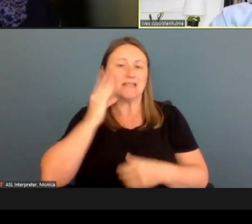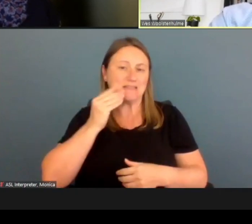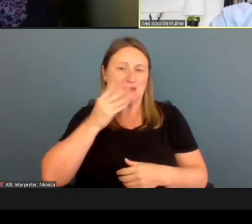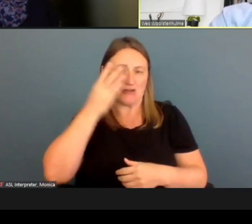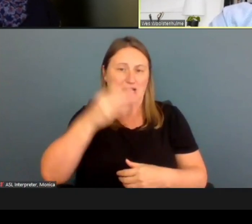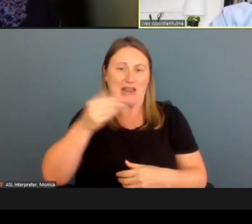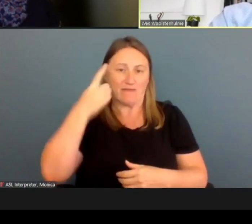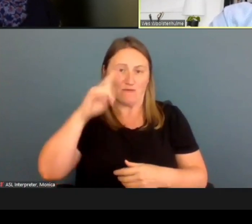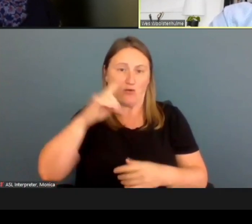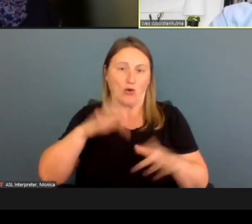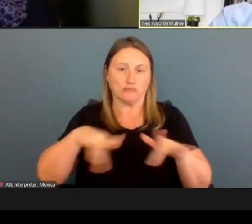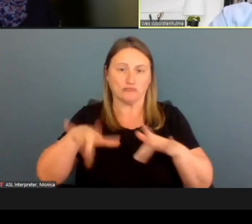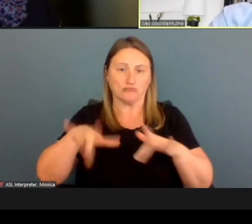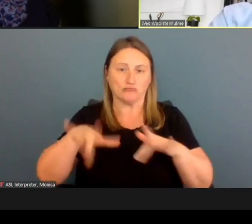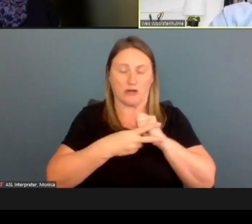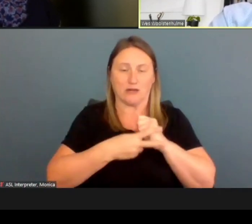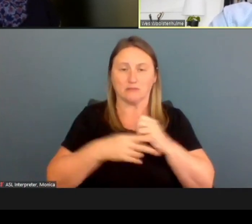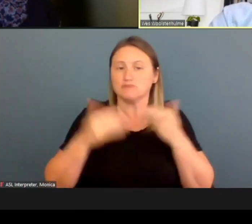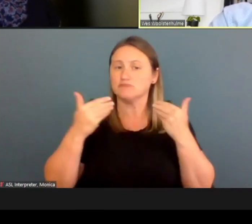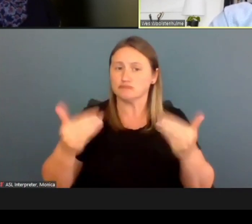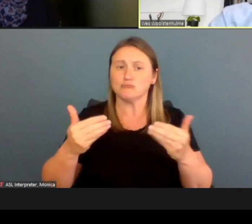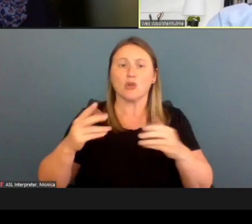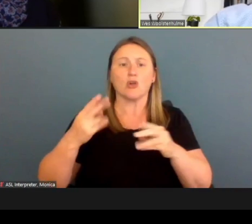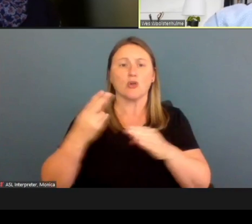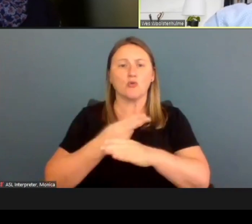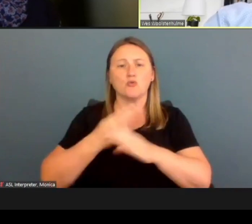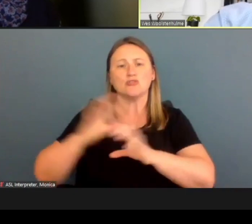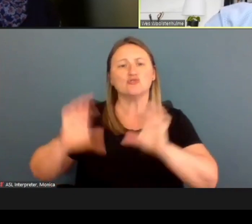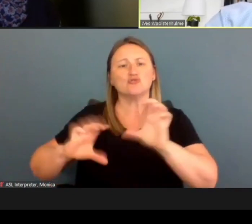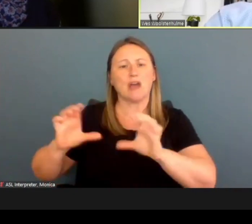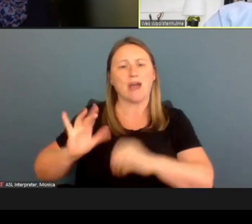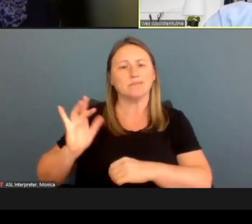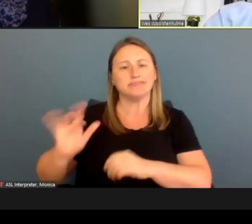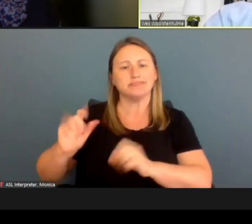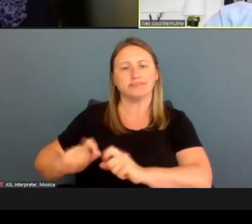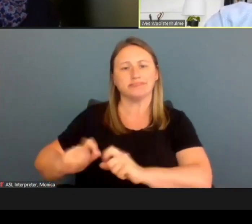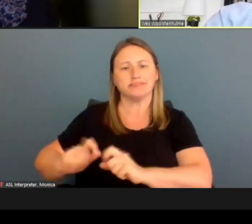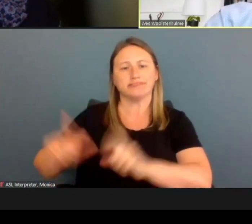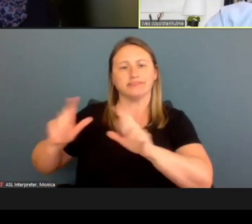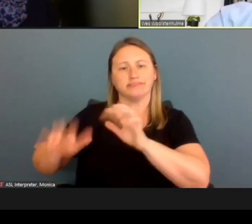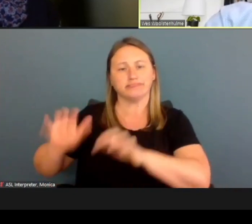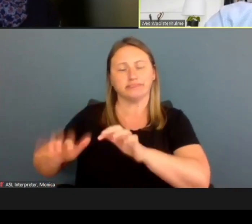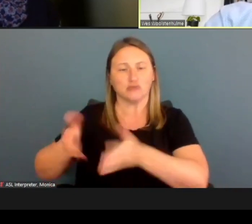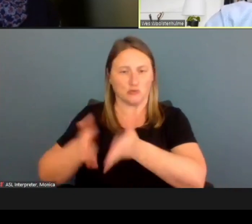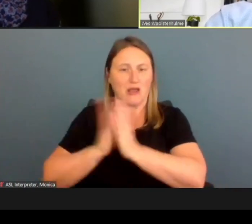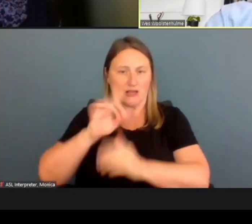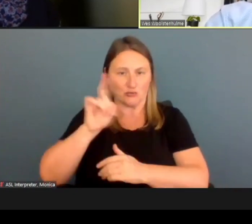Please feel free to use the chat function to ask questions, and we'll also allow for time at the end of the webinar